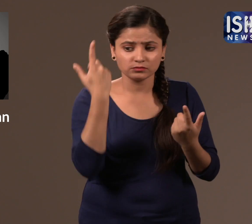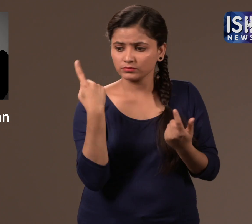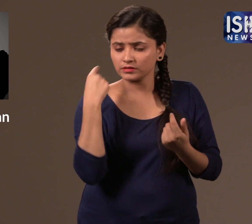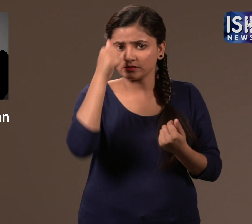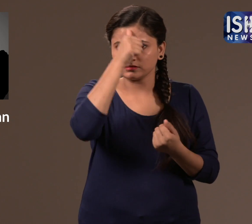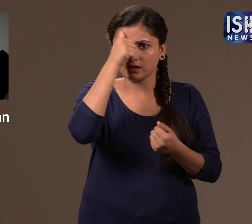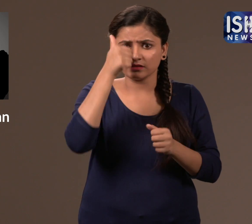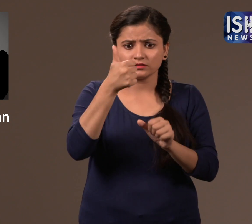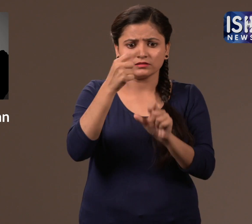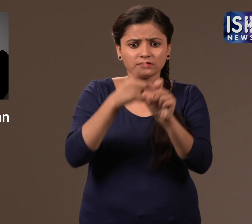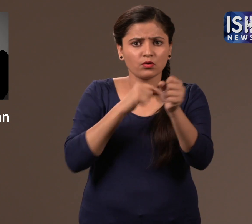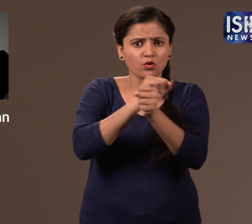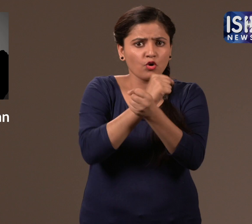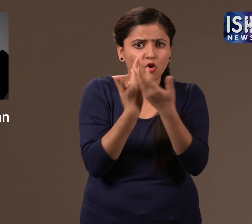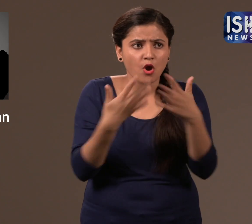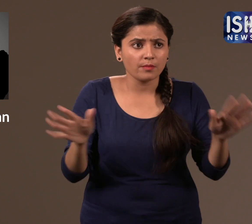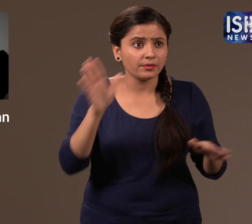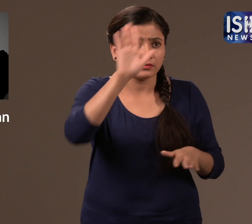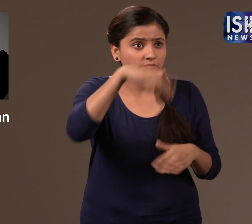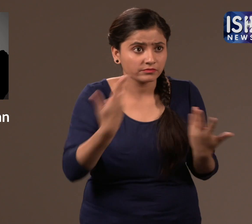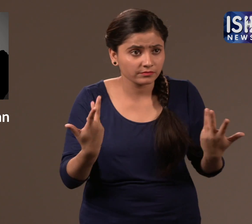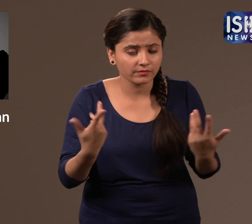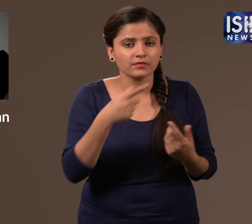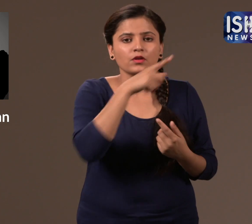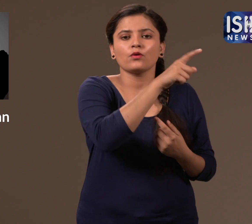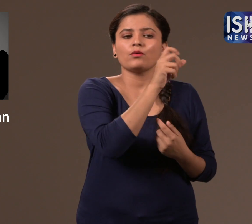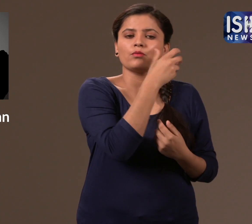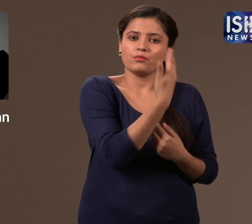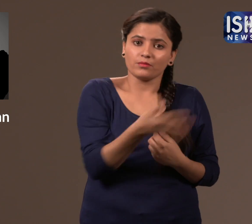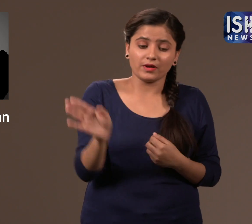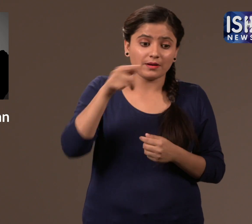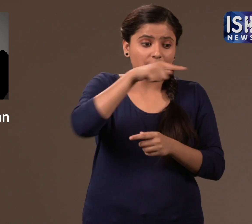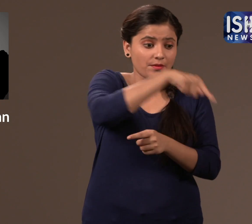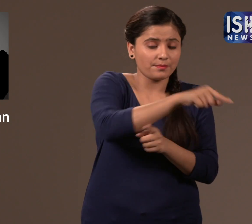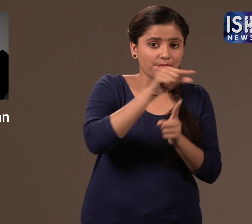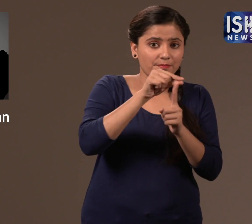that Hamid completed his sentence on Sunday and that Pakistan should immediately release him.